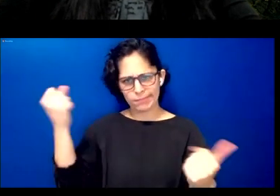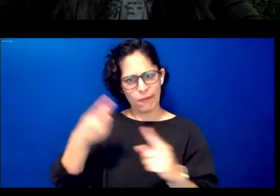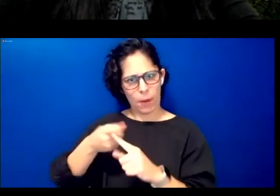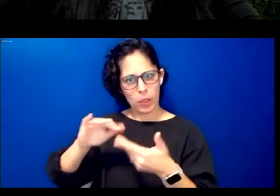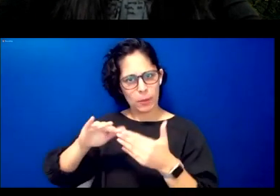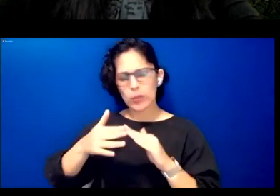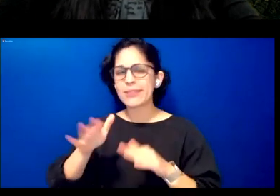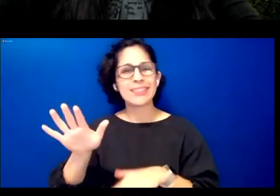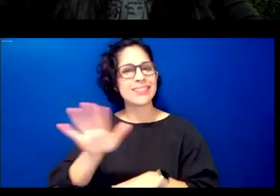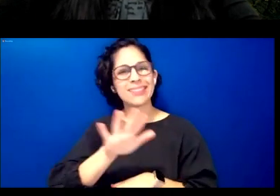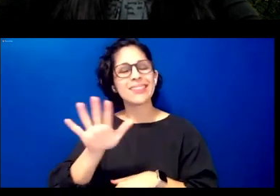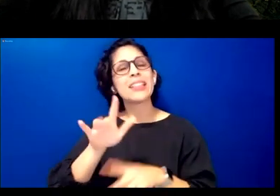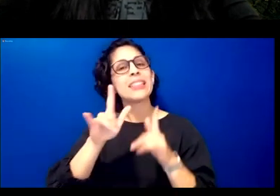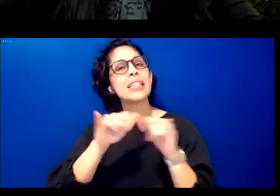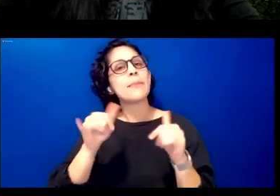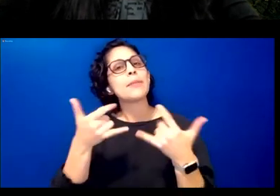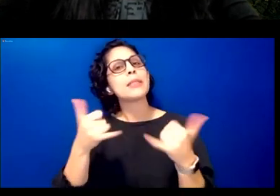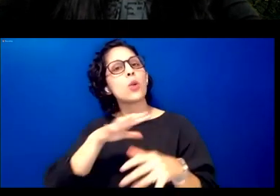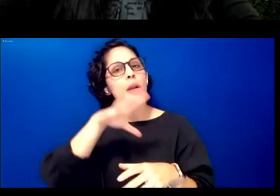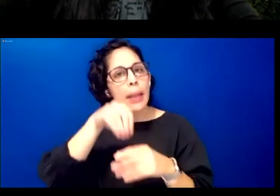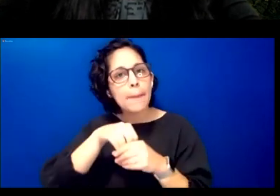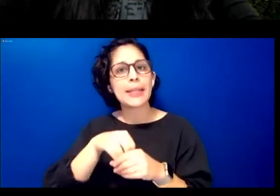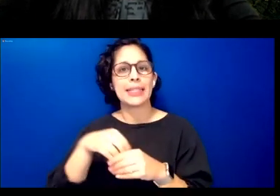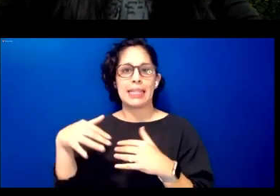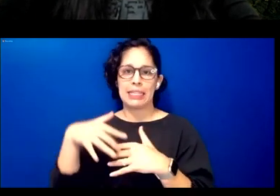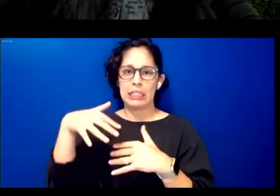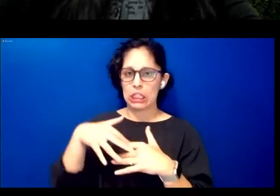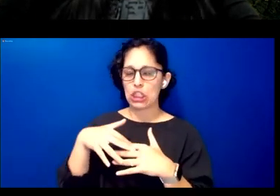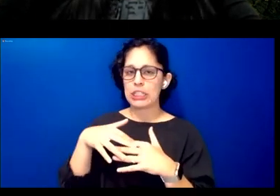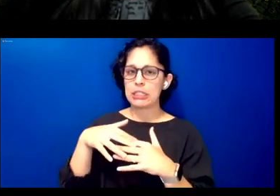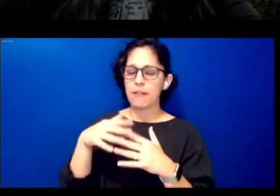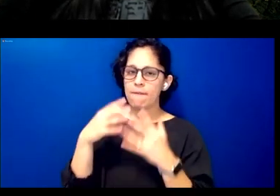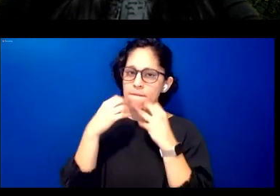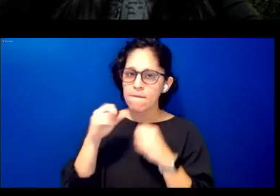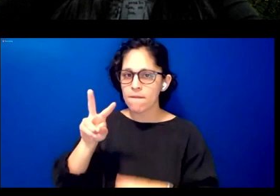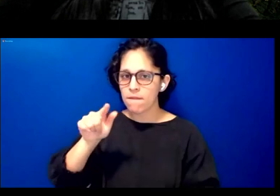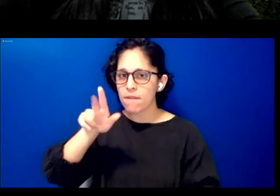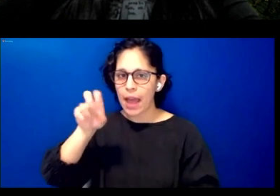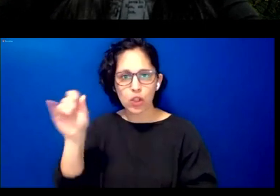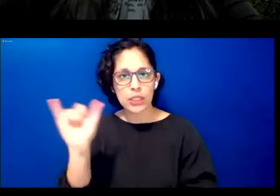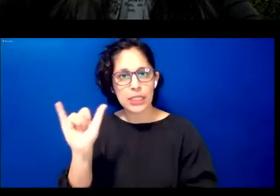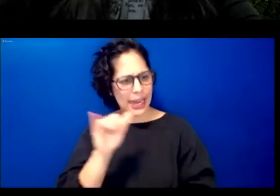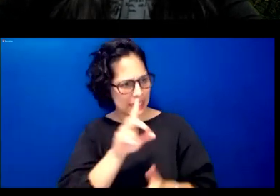indigenous values like respect for the data and those who are providing the data as well